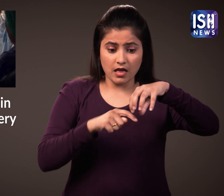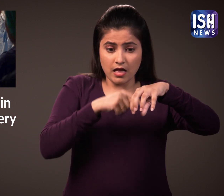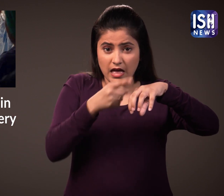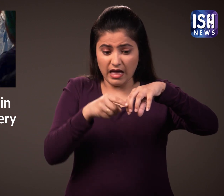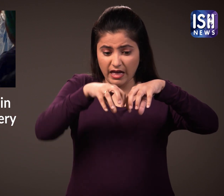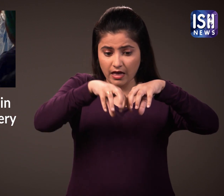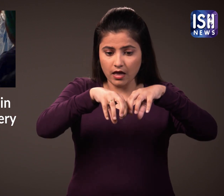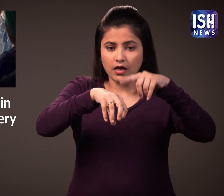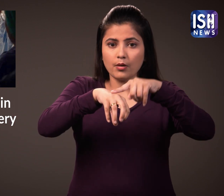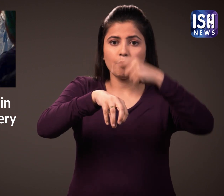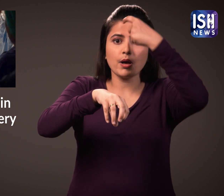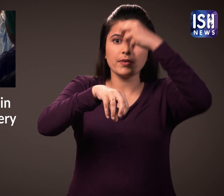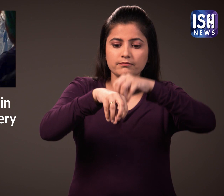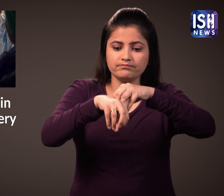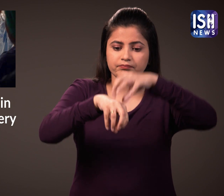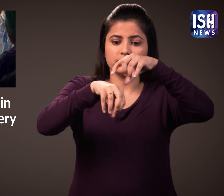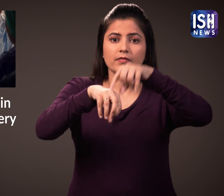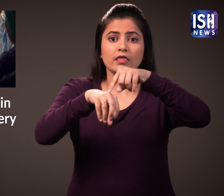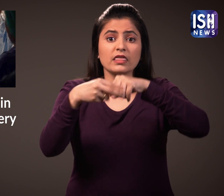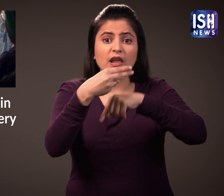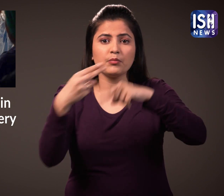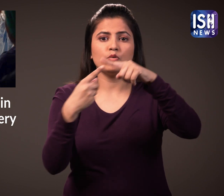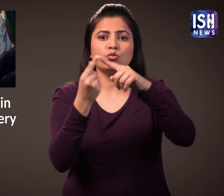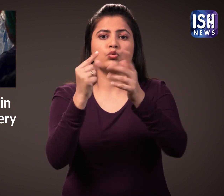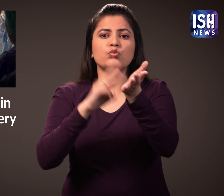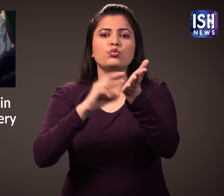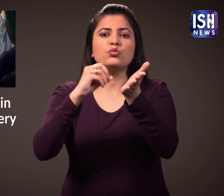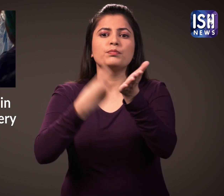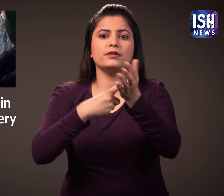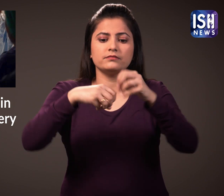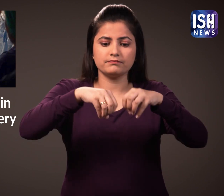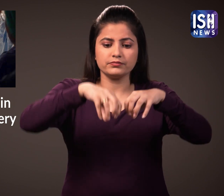Right next to that place, the tumour has grown.